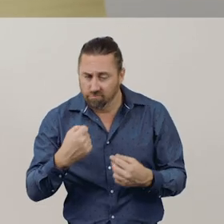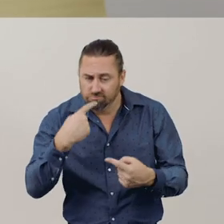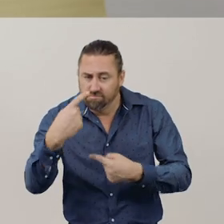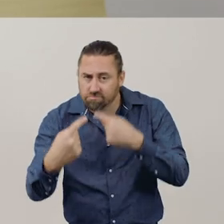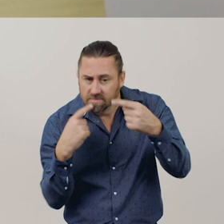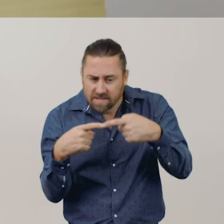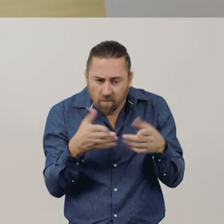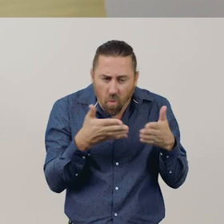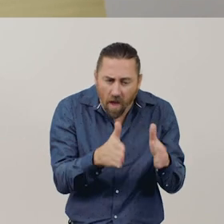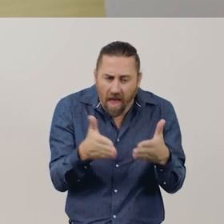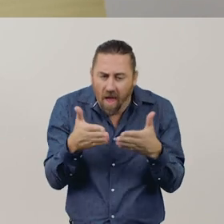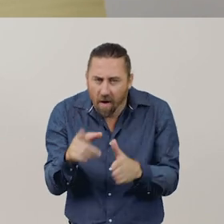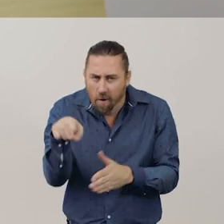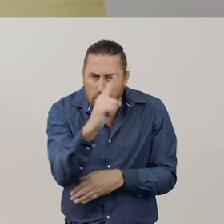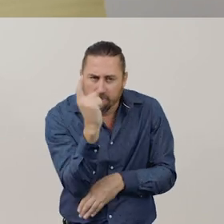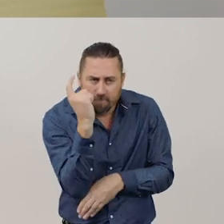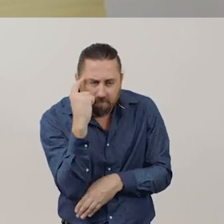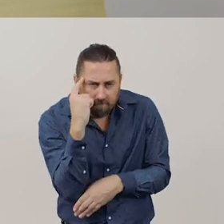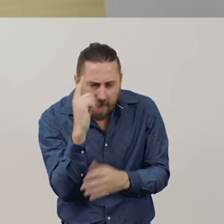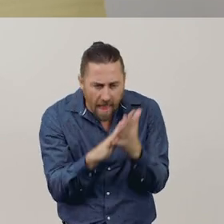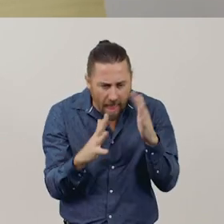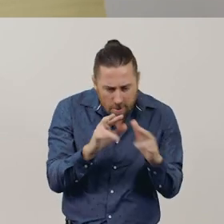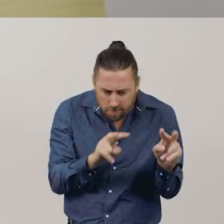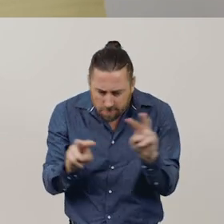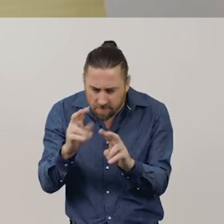which can be used to help us solve subtraction problems,